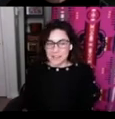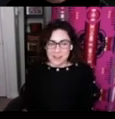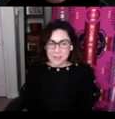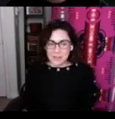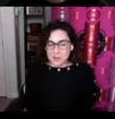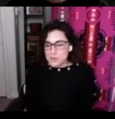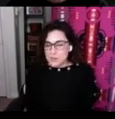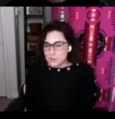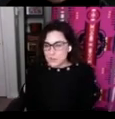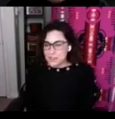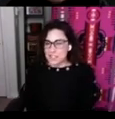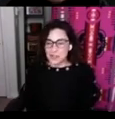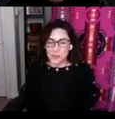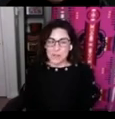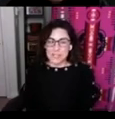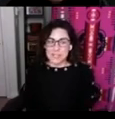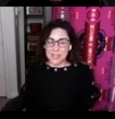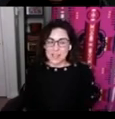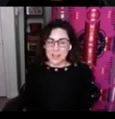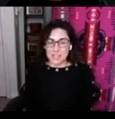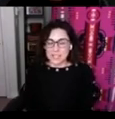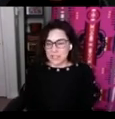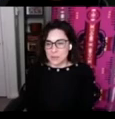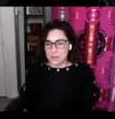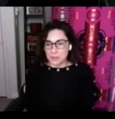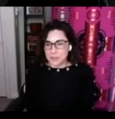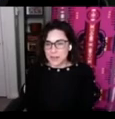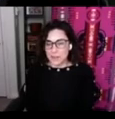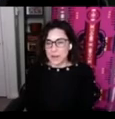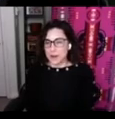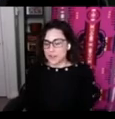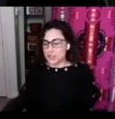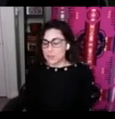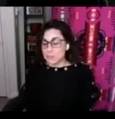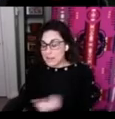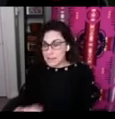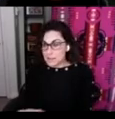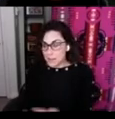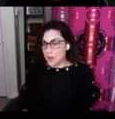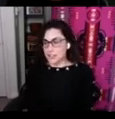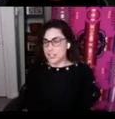something useful to you all today to tell you a little bit about our tremendous partnership